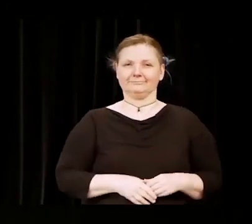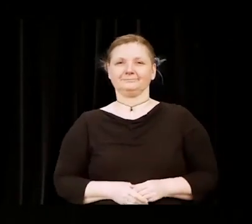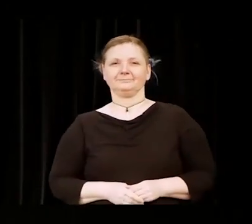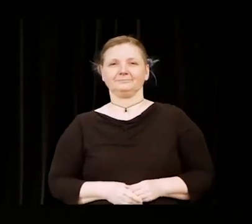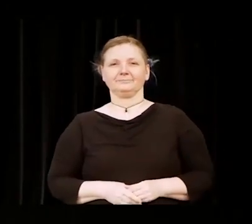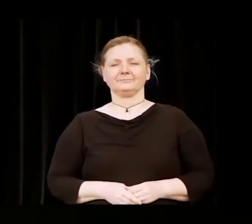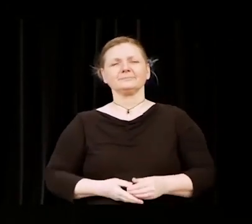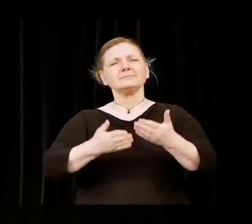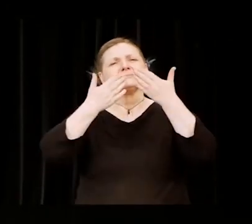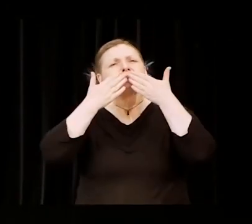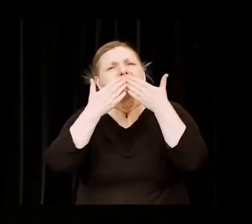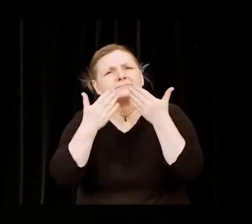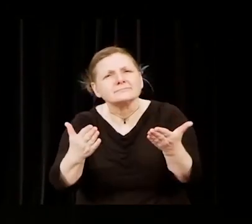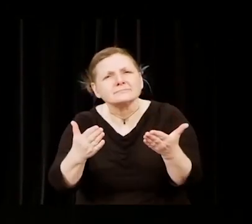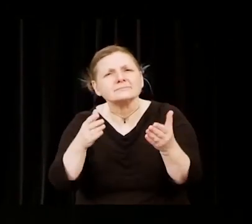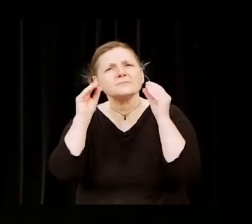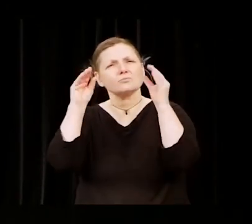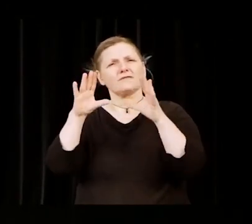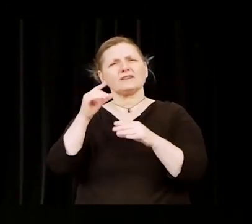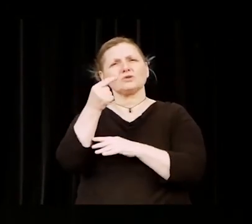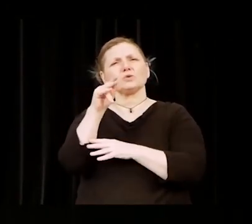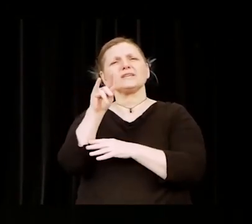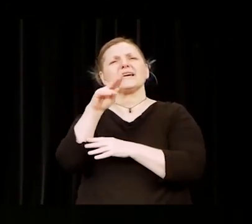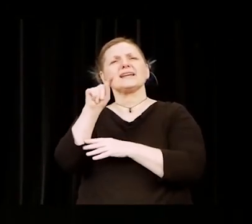Thank you, Professor Gutiérrez, for those inspiring words.